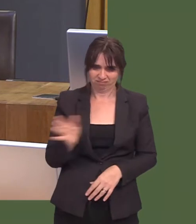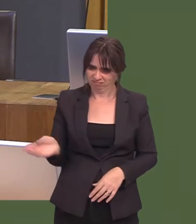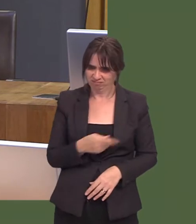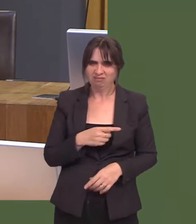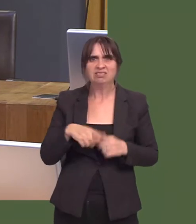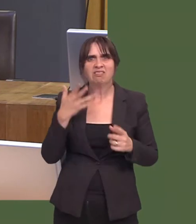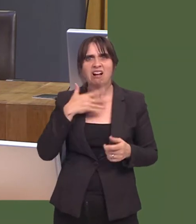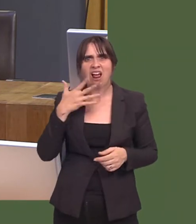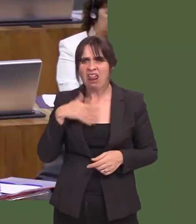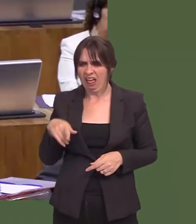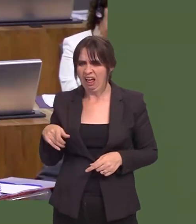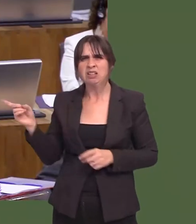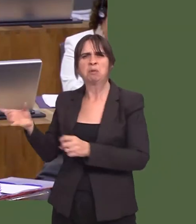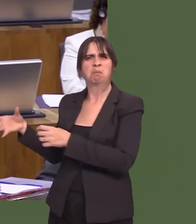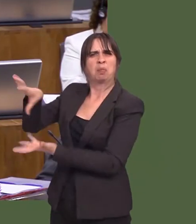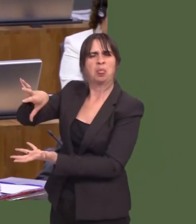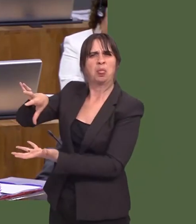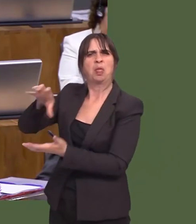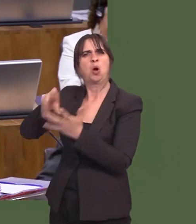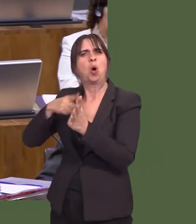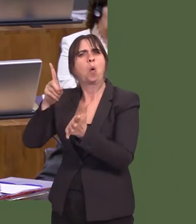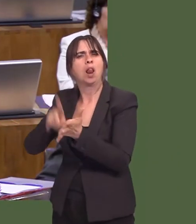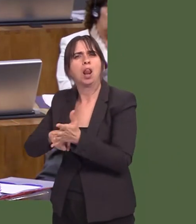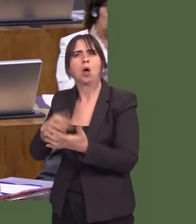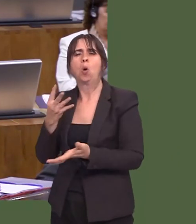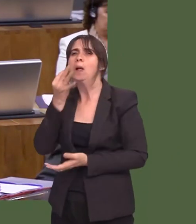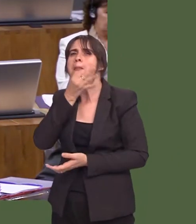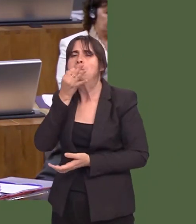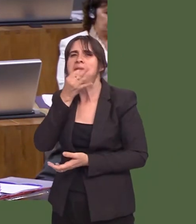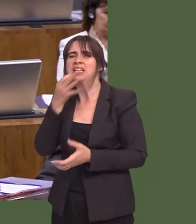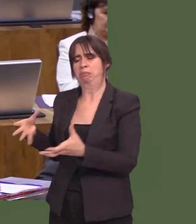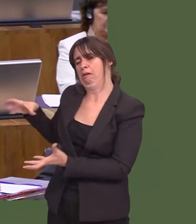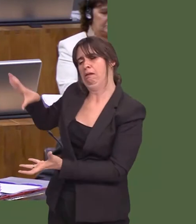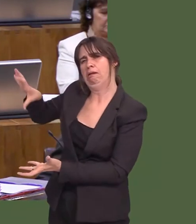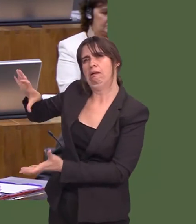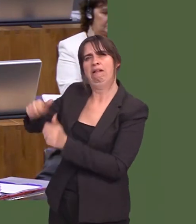Wel, nid oes neb yn moyn mynd yn Ùl i hynny, ond, wrth gwrs, beth syín bwysig yw, er ein